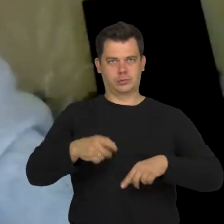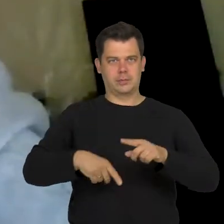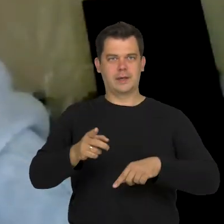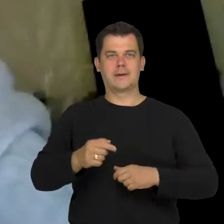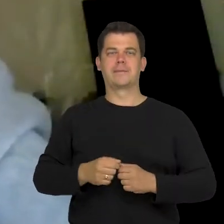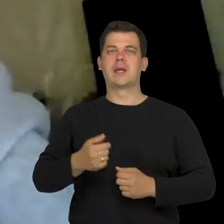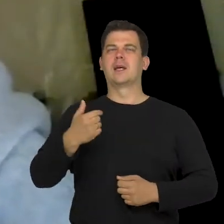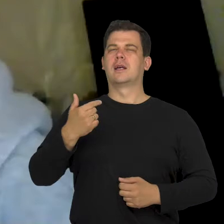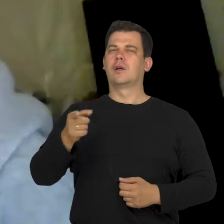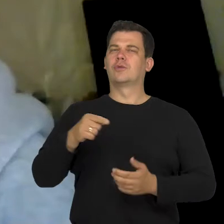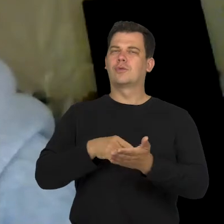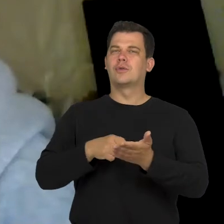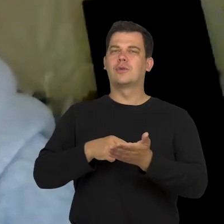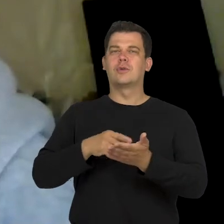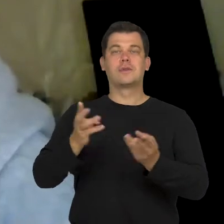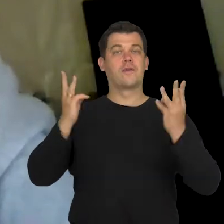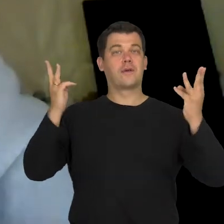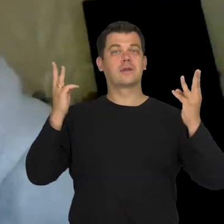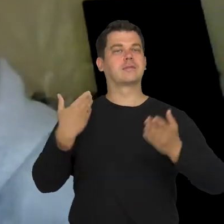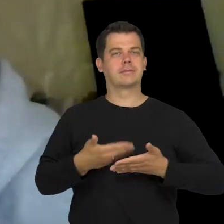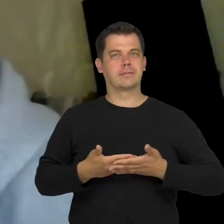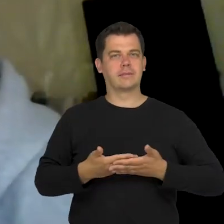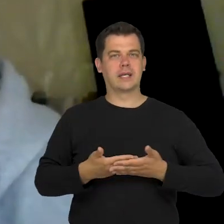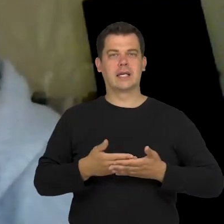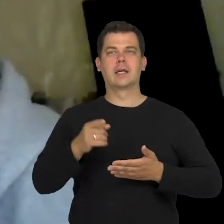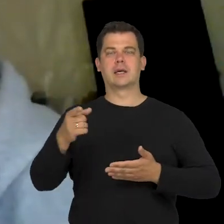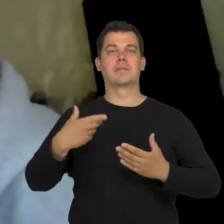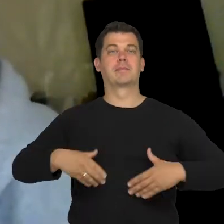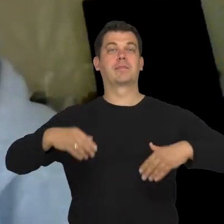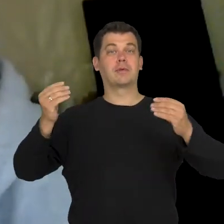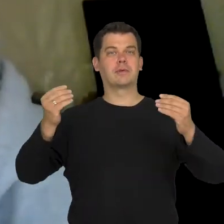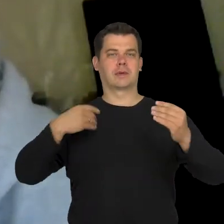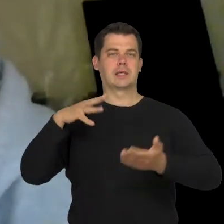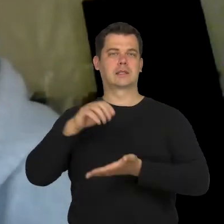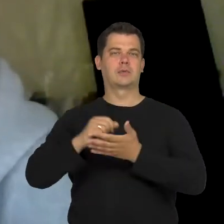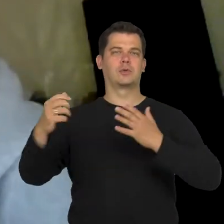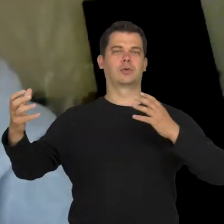And this is important because when I started my journey with visual arts